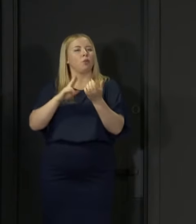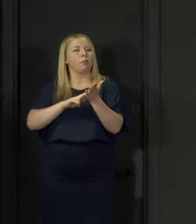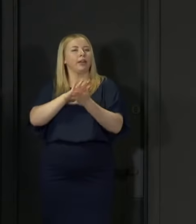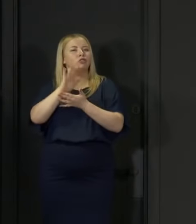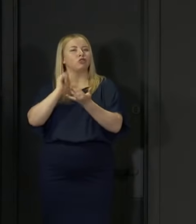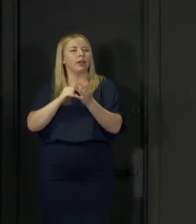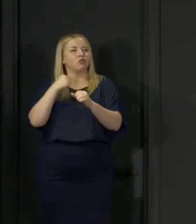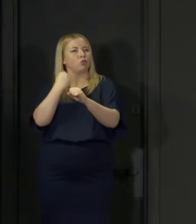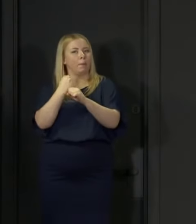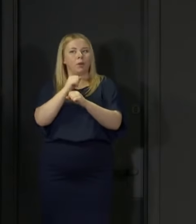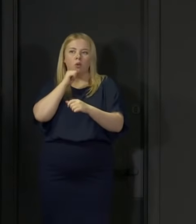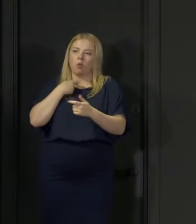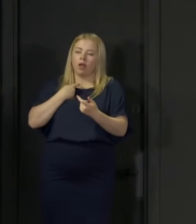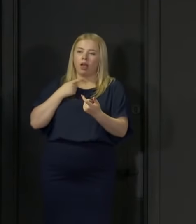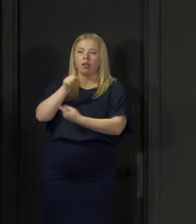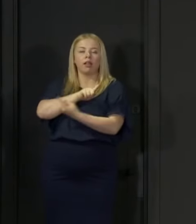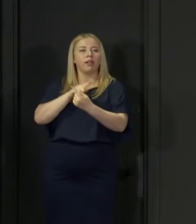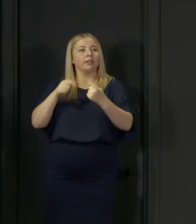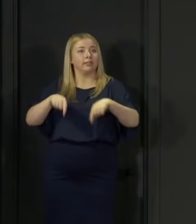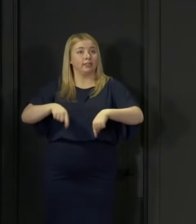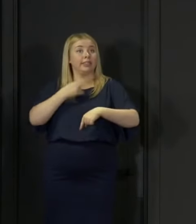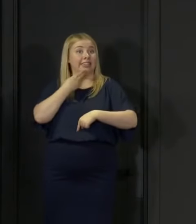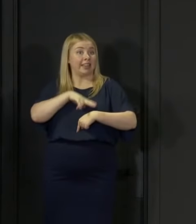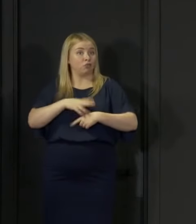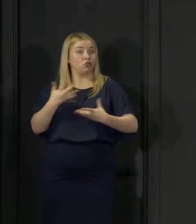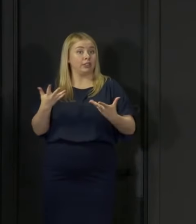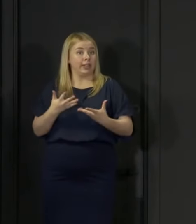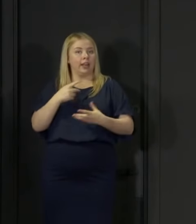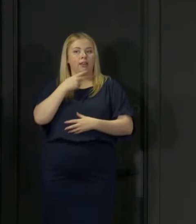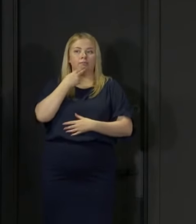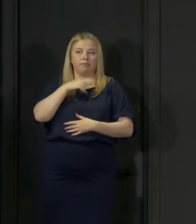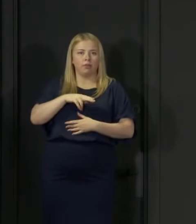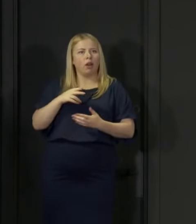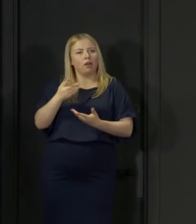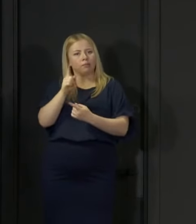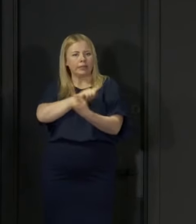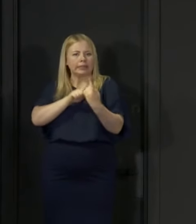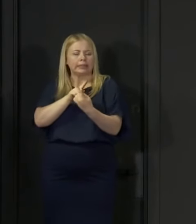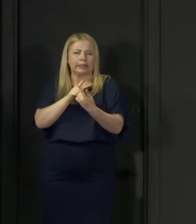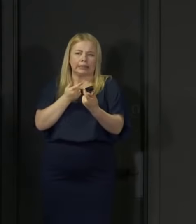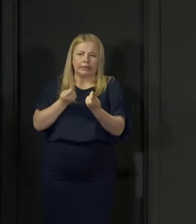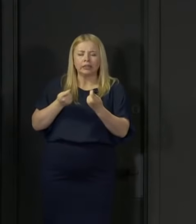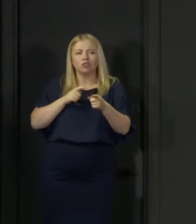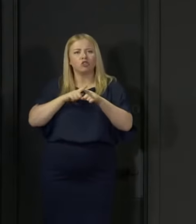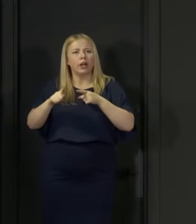and they continue to take all necessary steps to try to minimise the risk of further transmission.